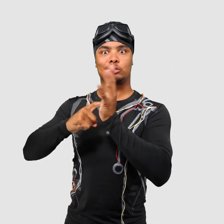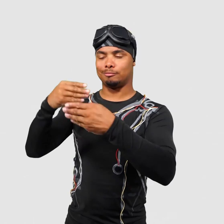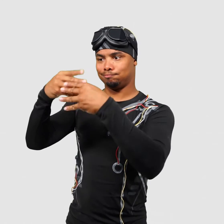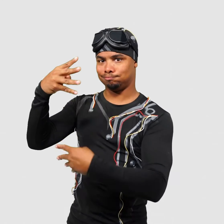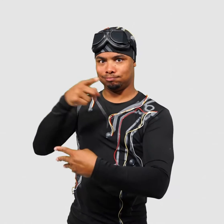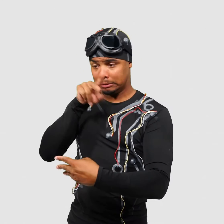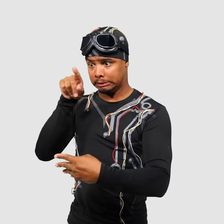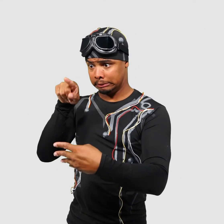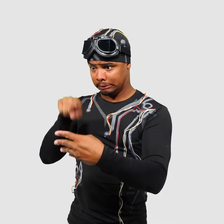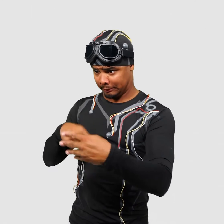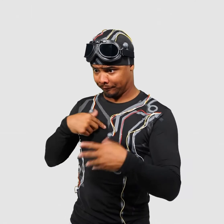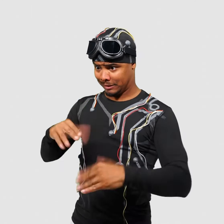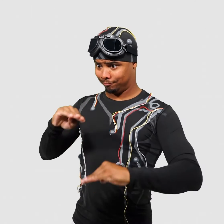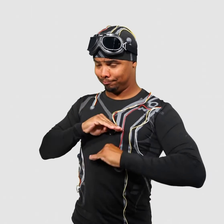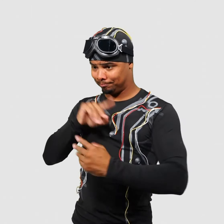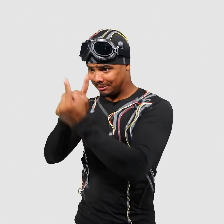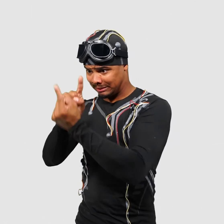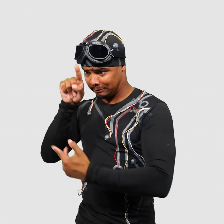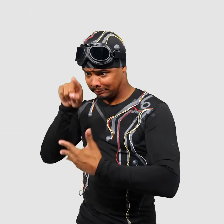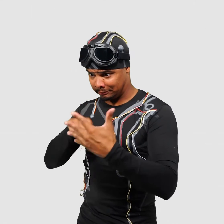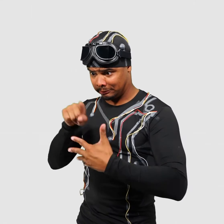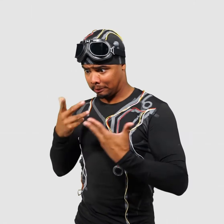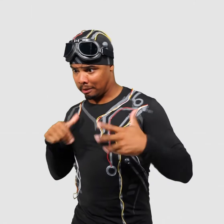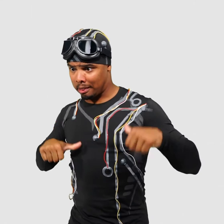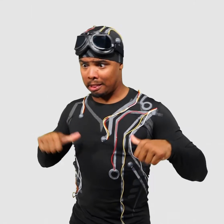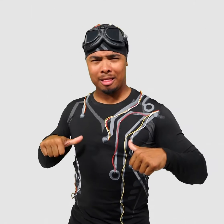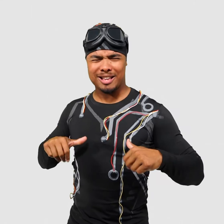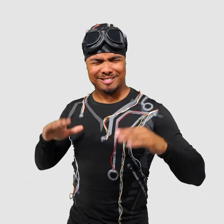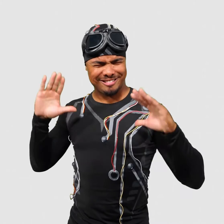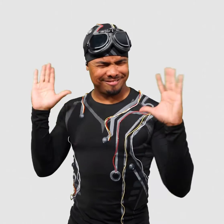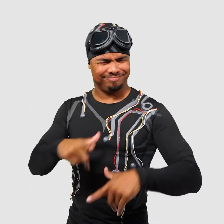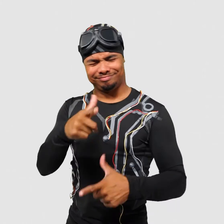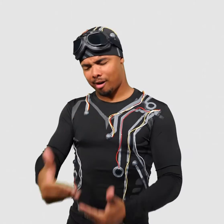for a position, it doesn't hurt to apply.